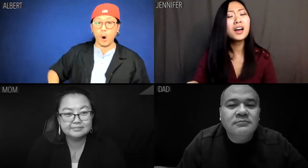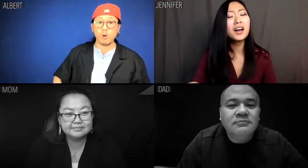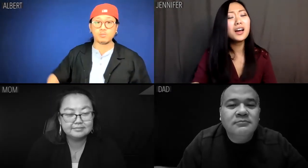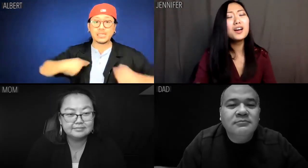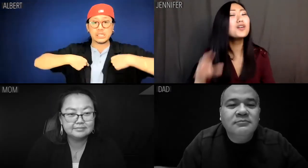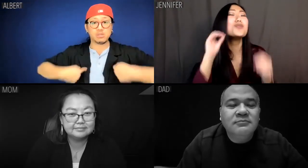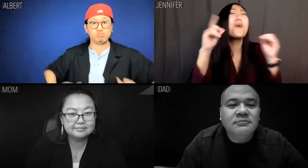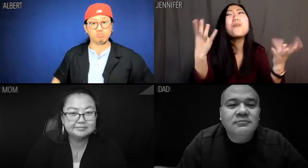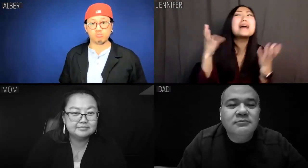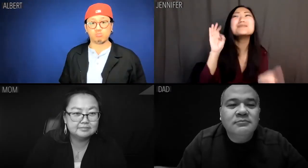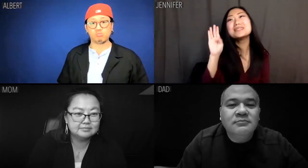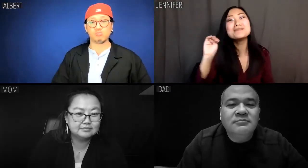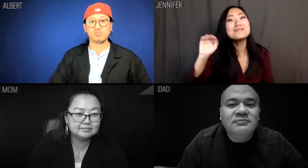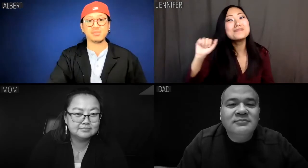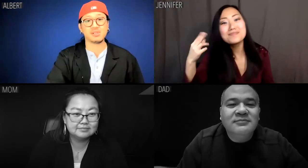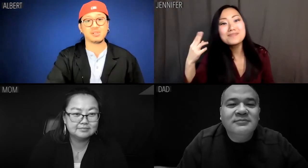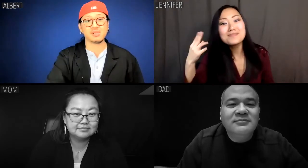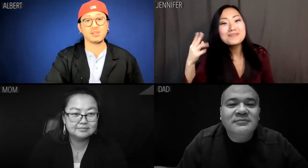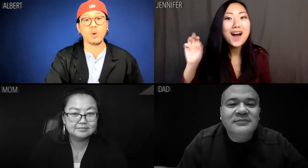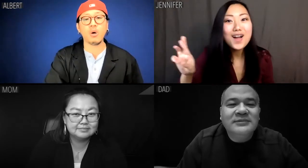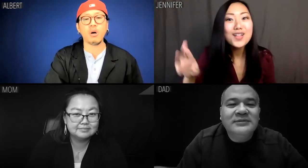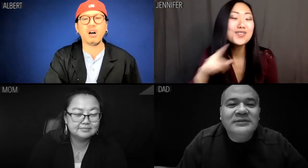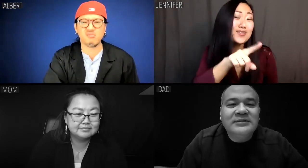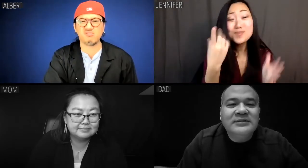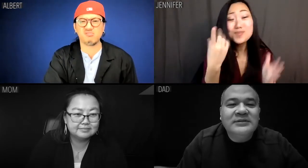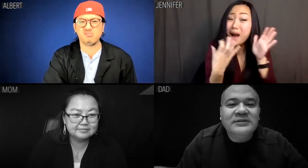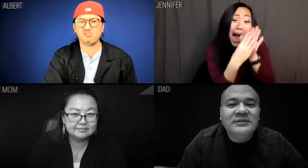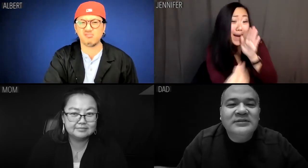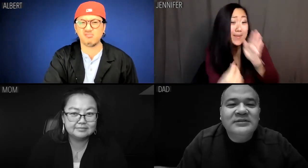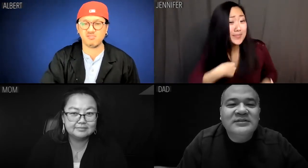Jennifer: No one wants to be Mahler. You just want to copycat me.